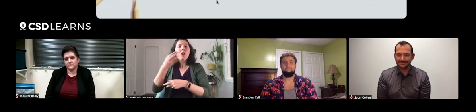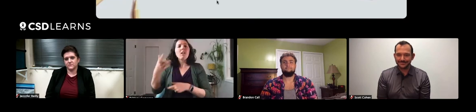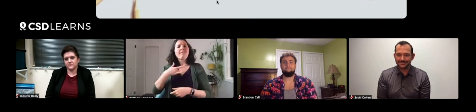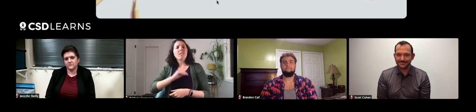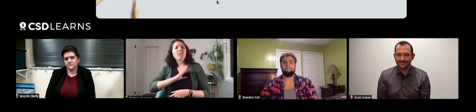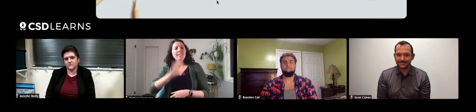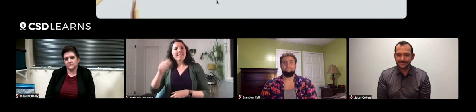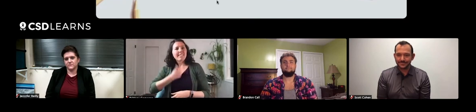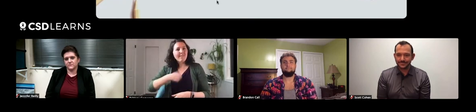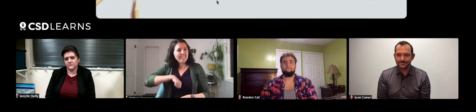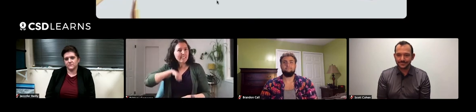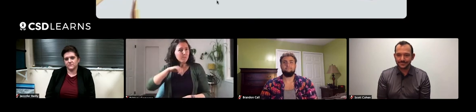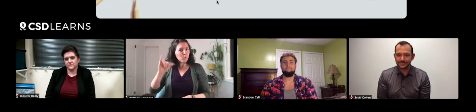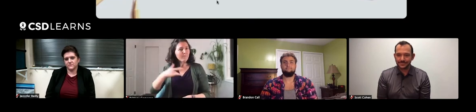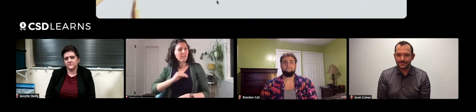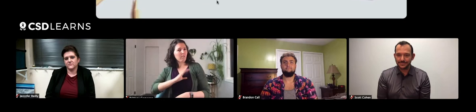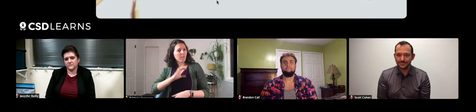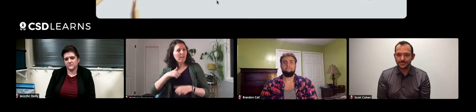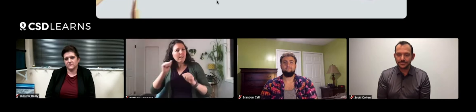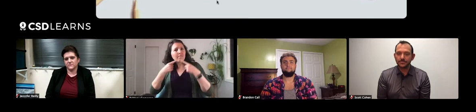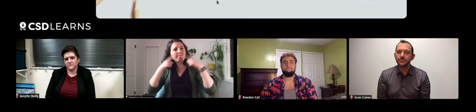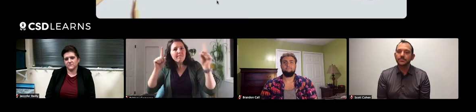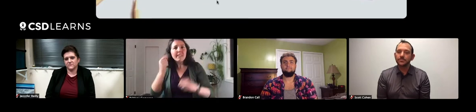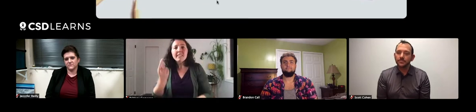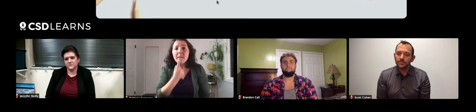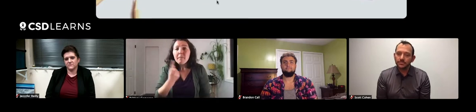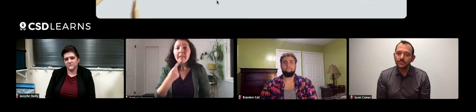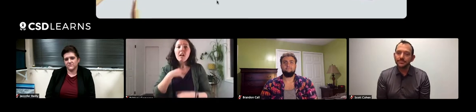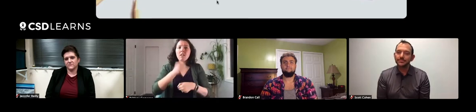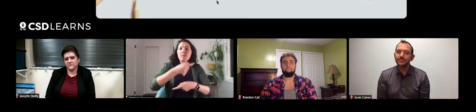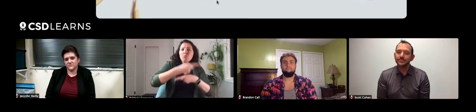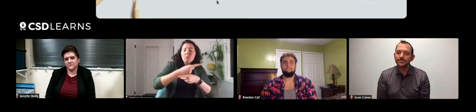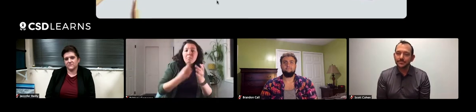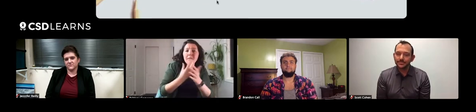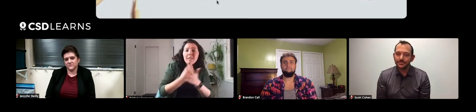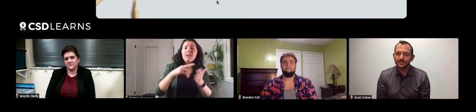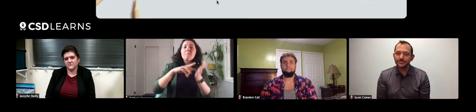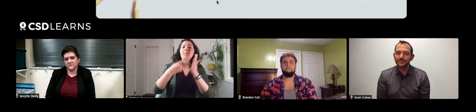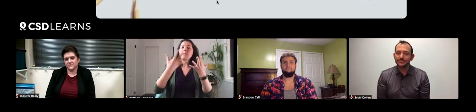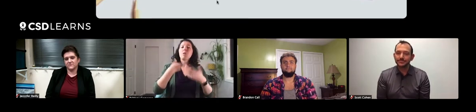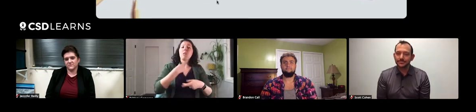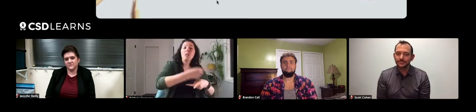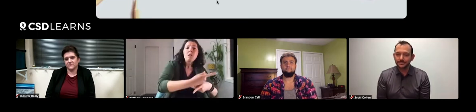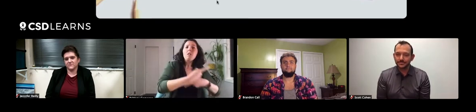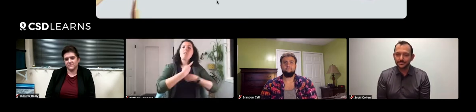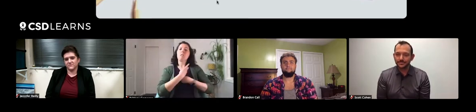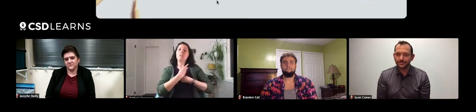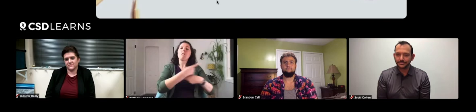it really boosts your self esteem in being able to be successful at something. Taking care of a plant creates good habits